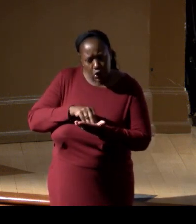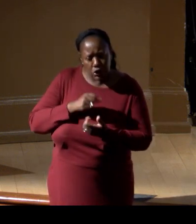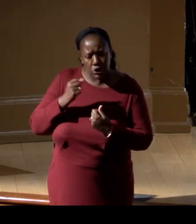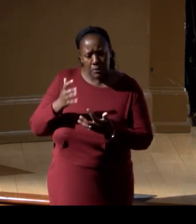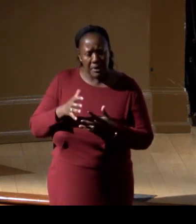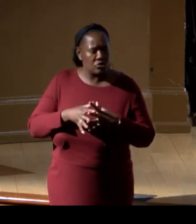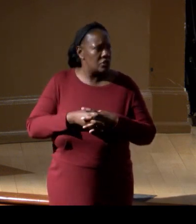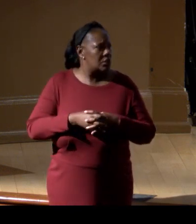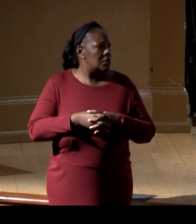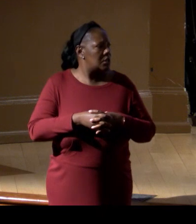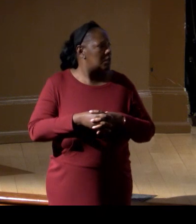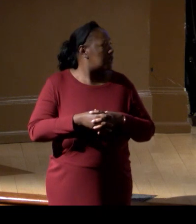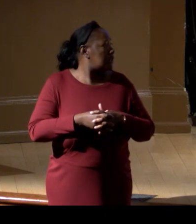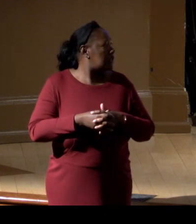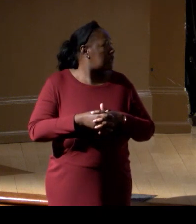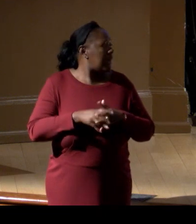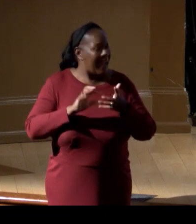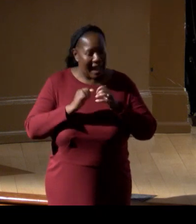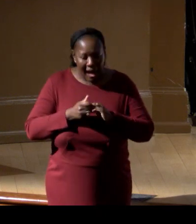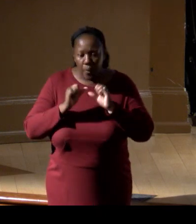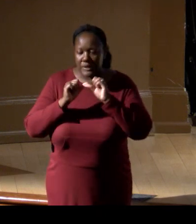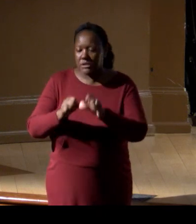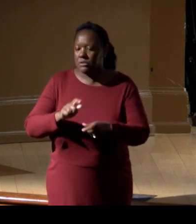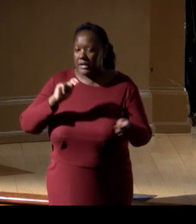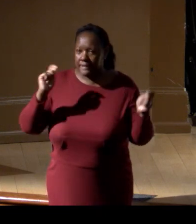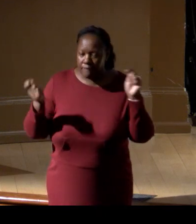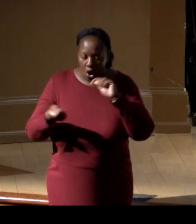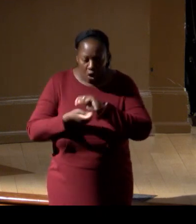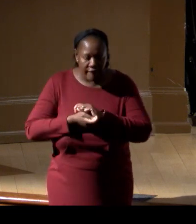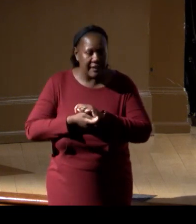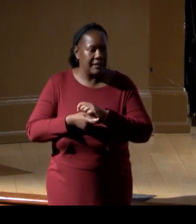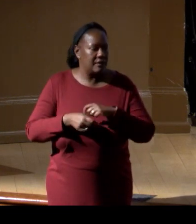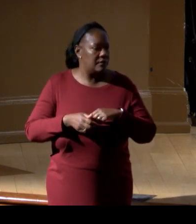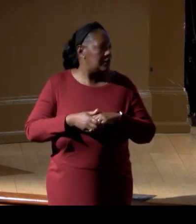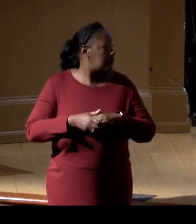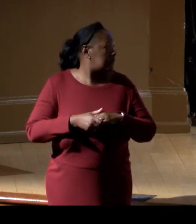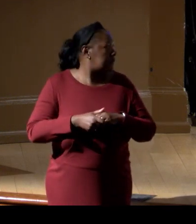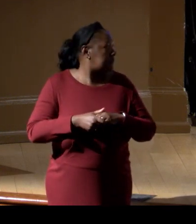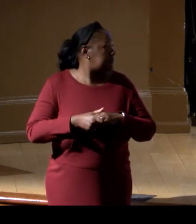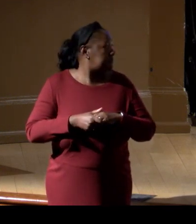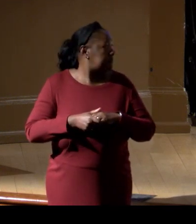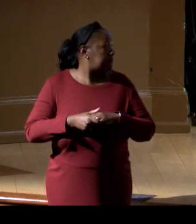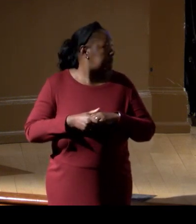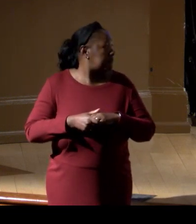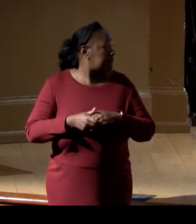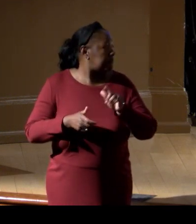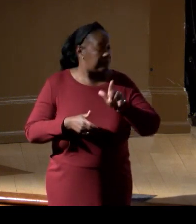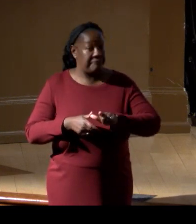technology is rapidly evolving at the same time that we're creating all that learning? I think I mentioned in my talk